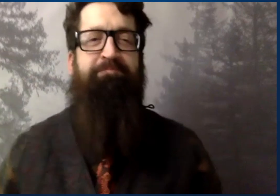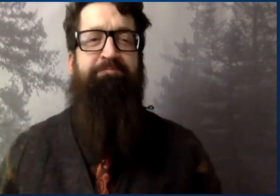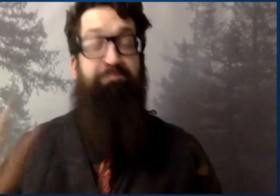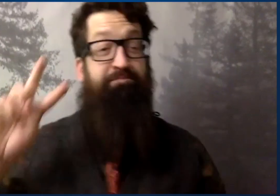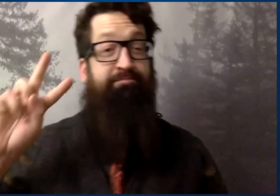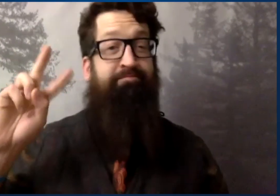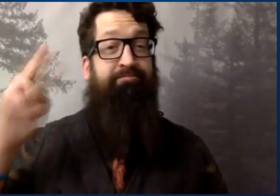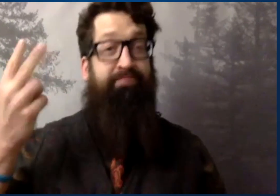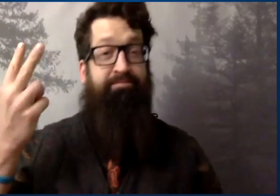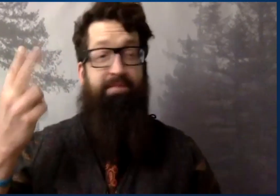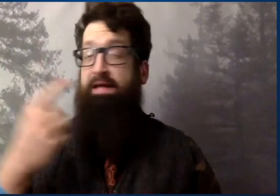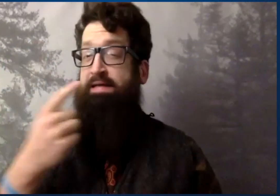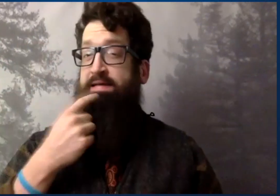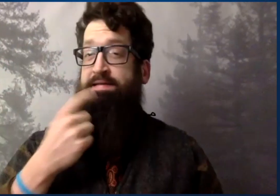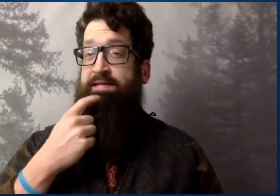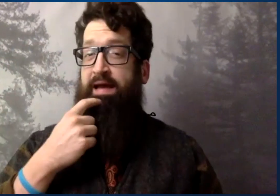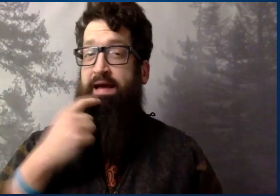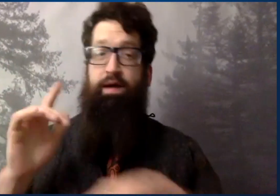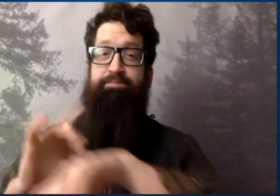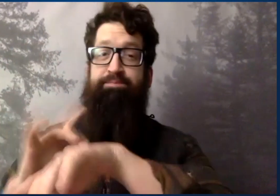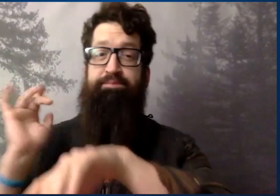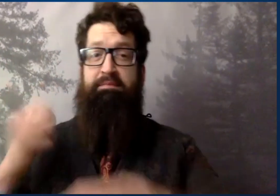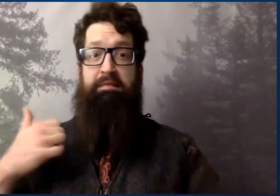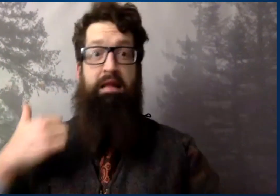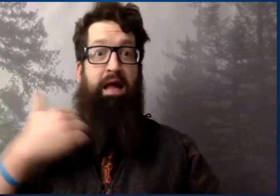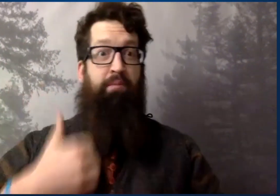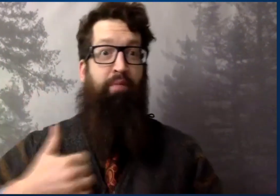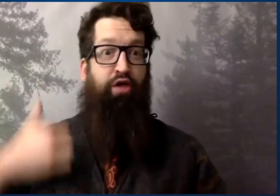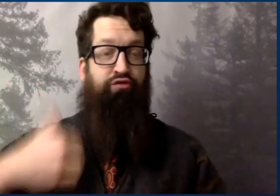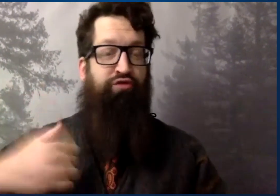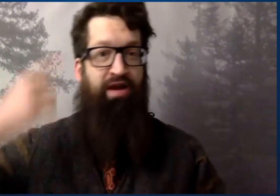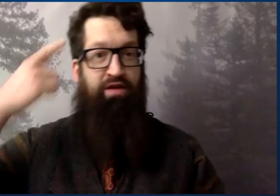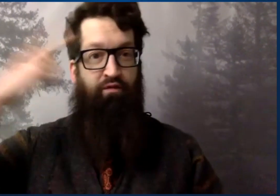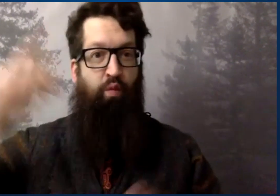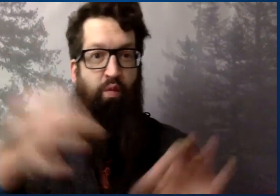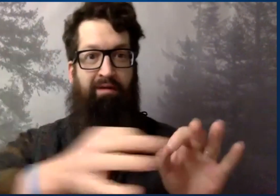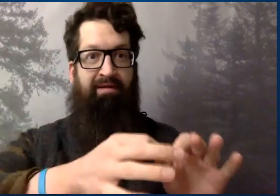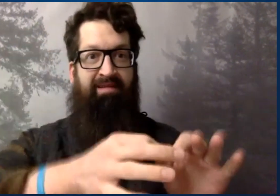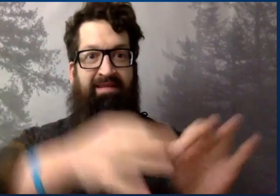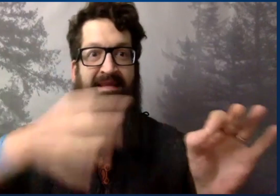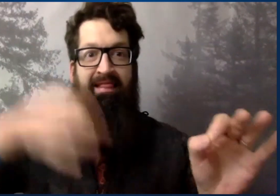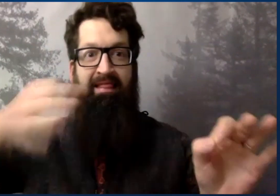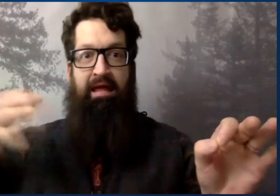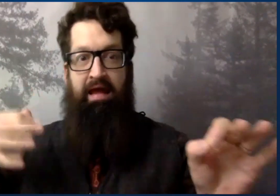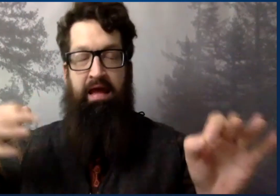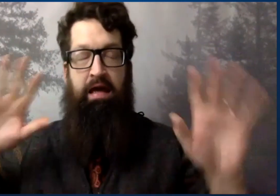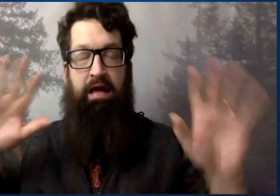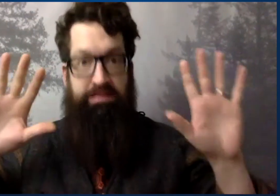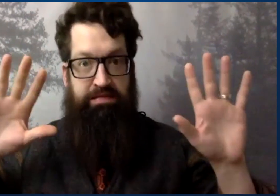I feel very humbled. I want to apologize briefly as well